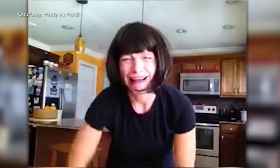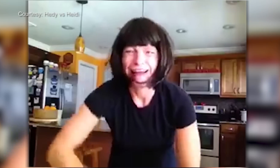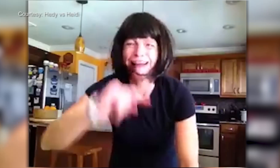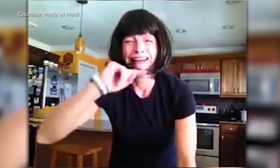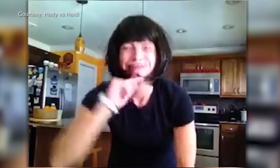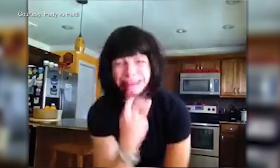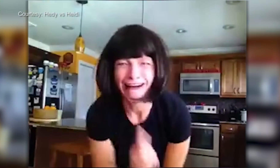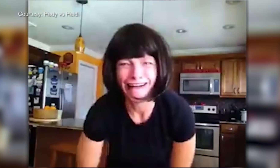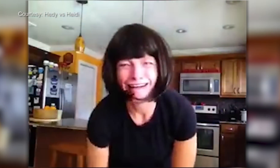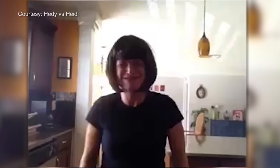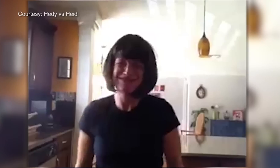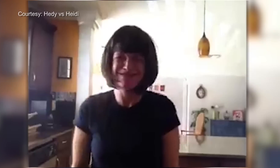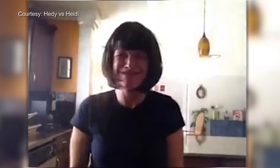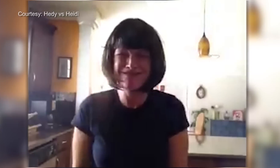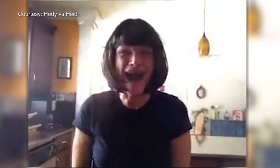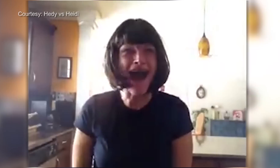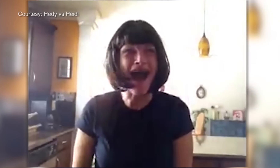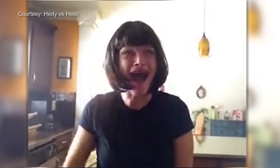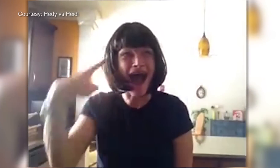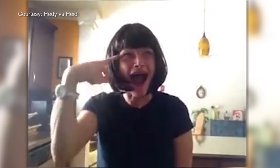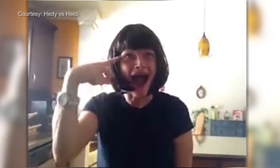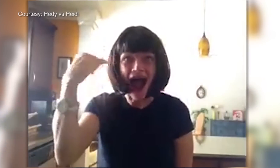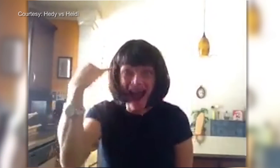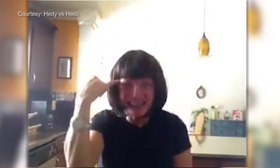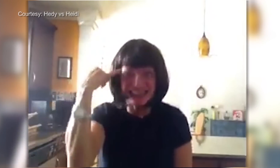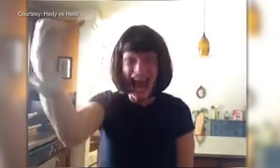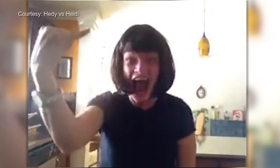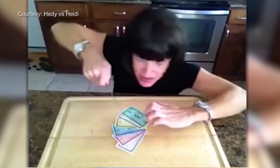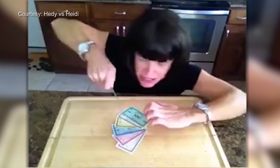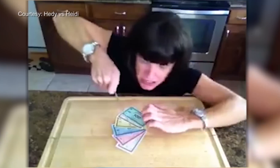UGH, Seriously?! Wait a minute, I have an idea!